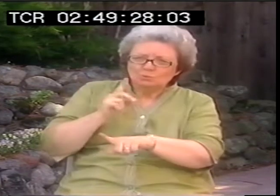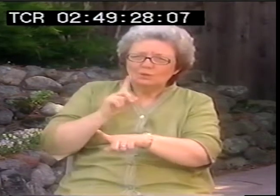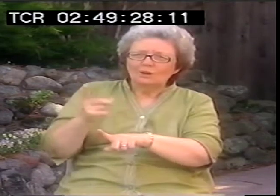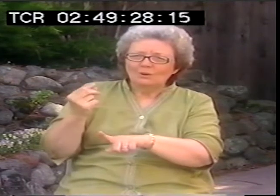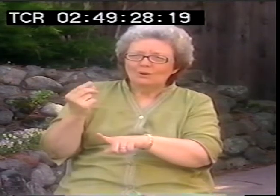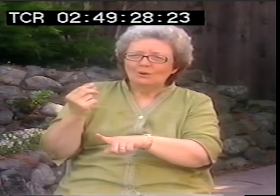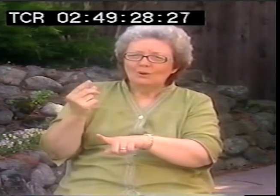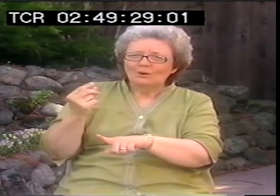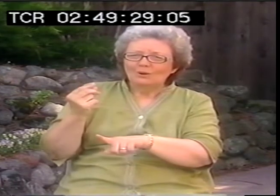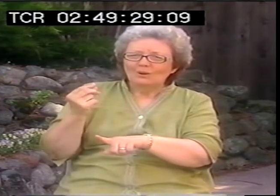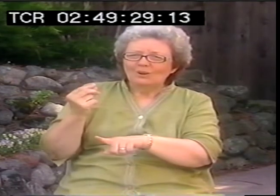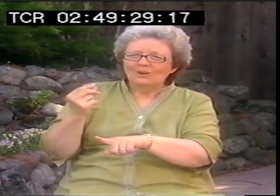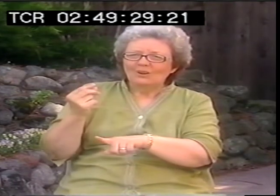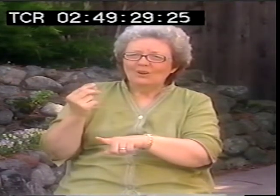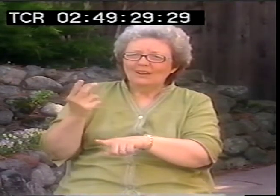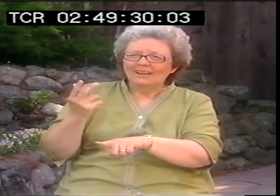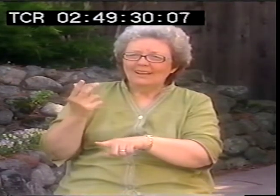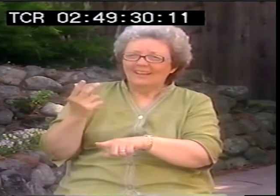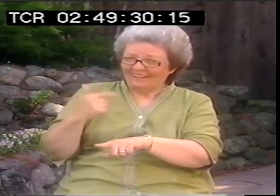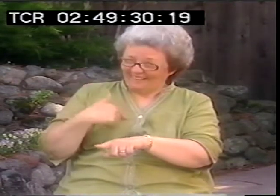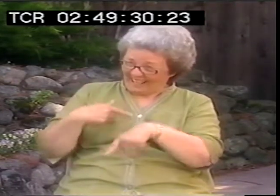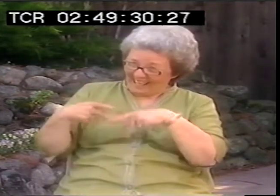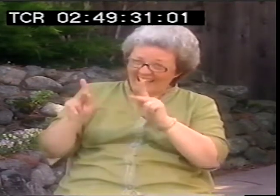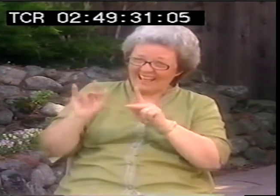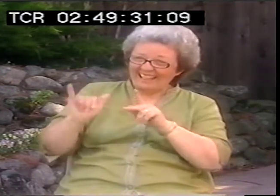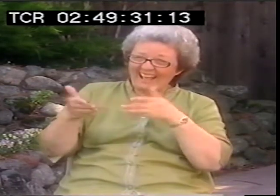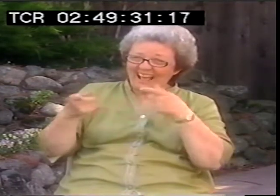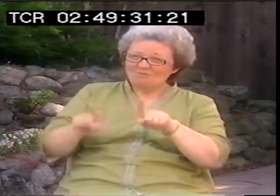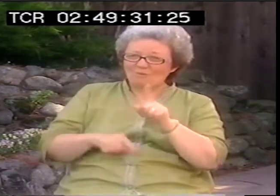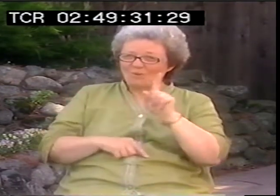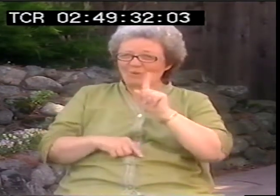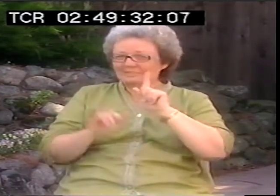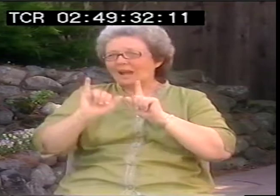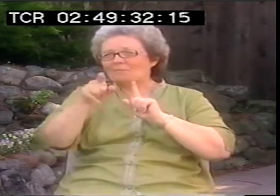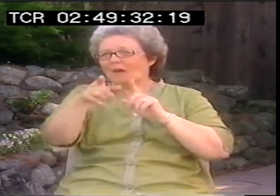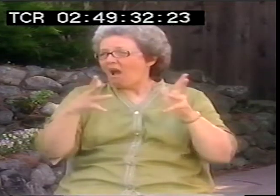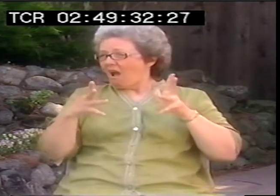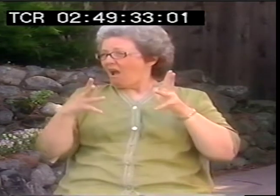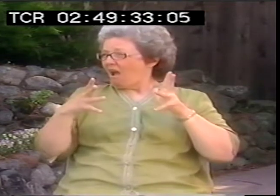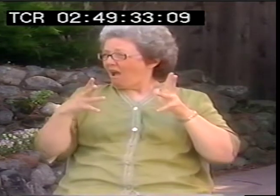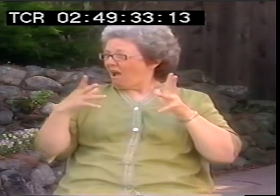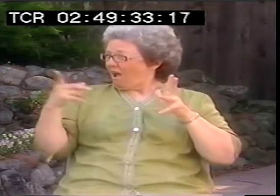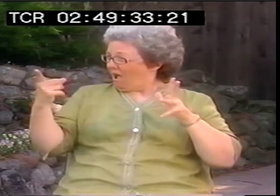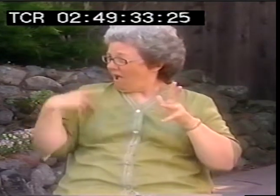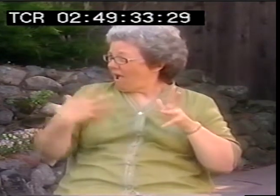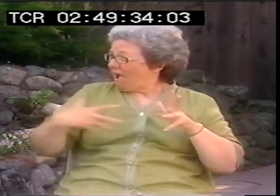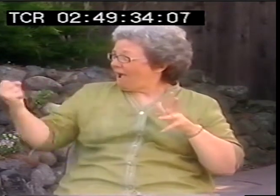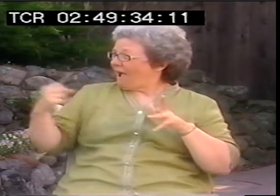If we don’t do anything what happens to him? Can I allow things to happen to him without intervening?